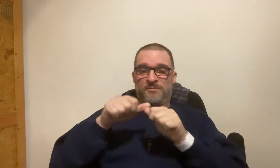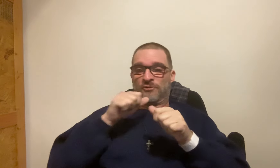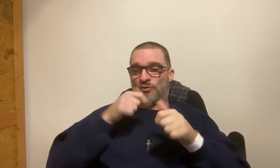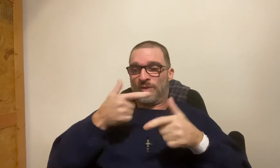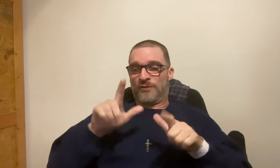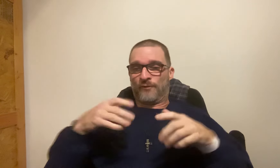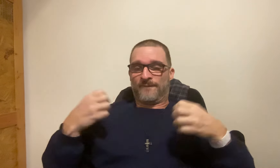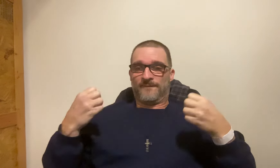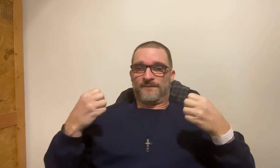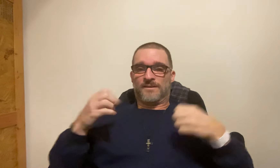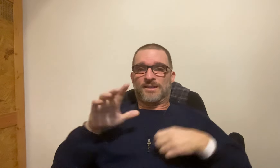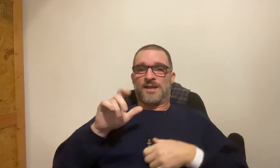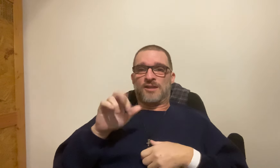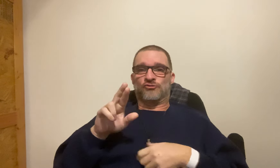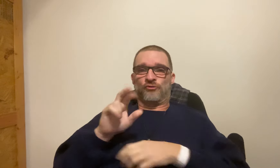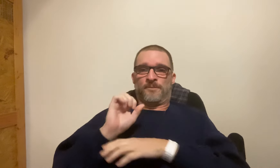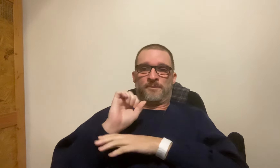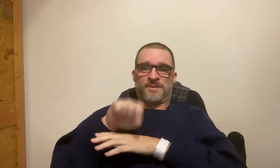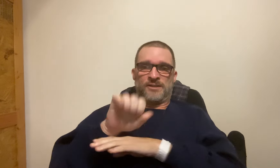I have to remember don't let the fear ... cancer beat